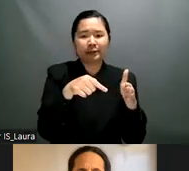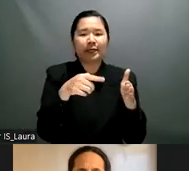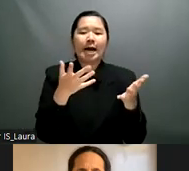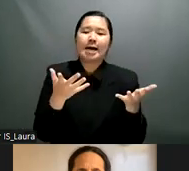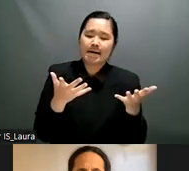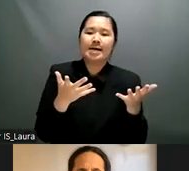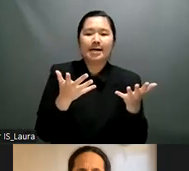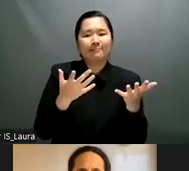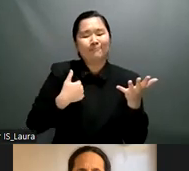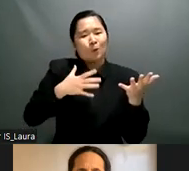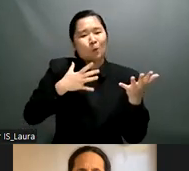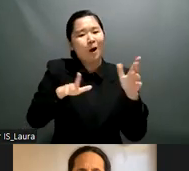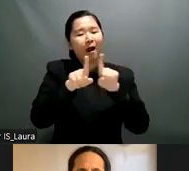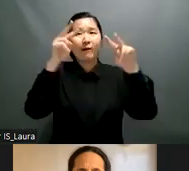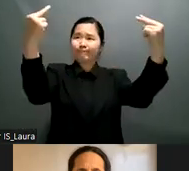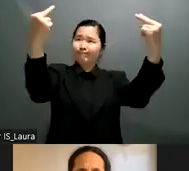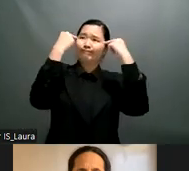there are many breaches and what's happened when